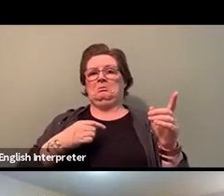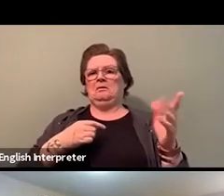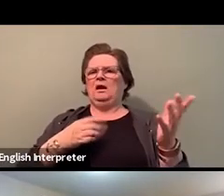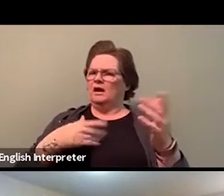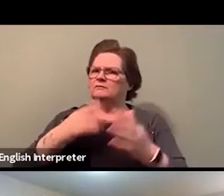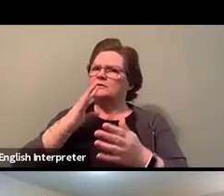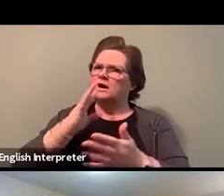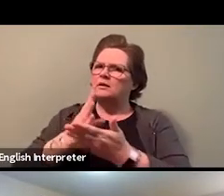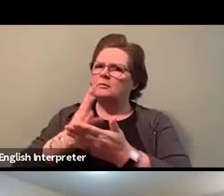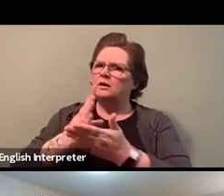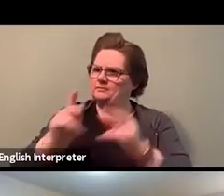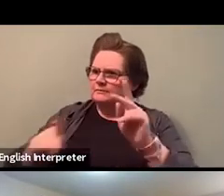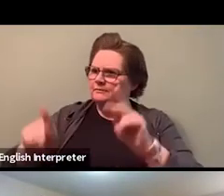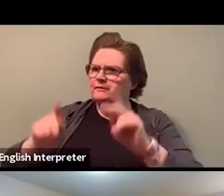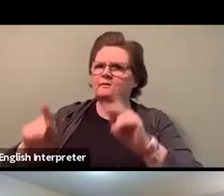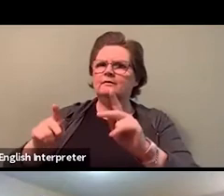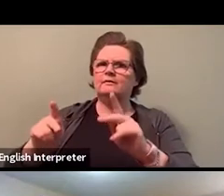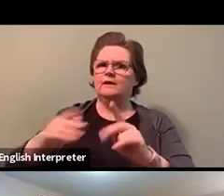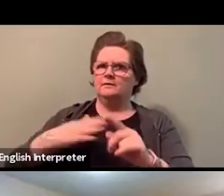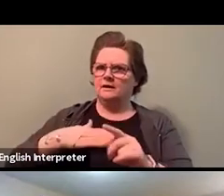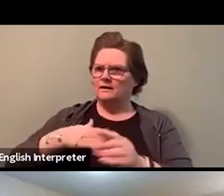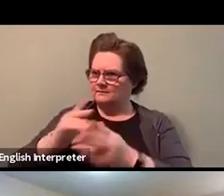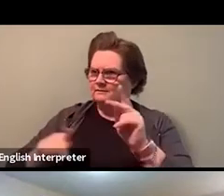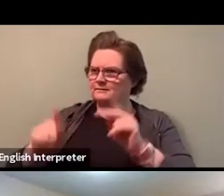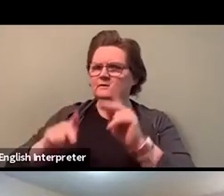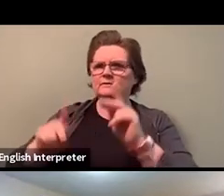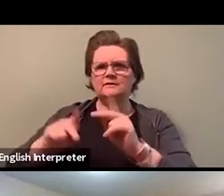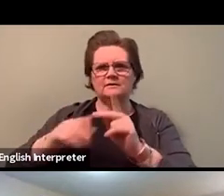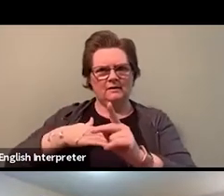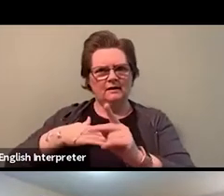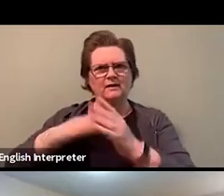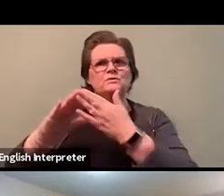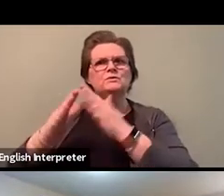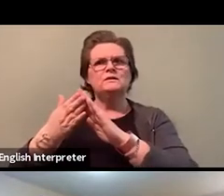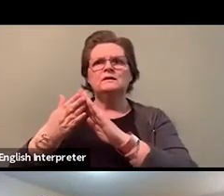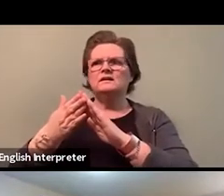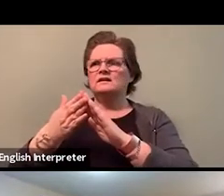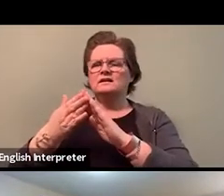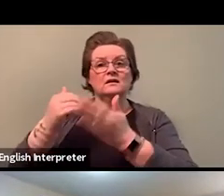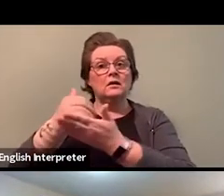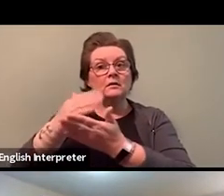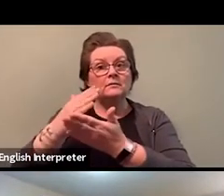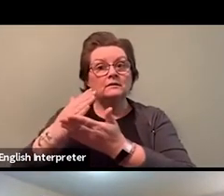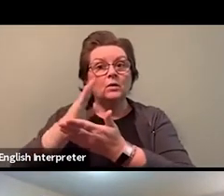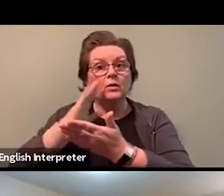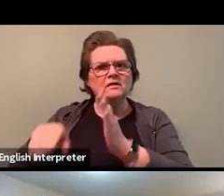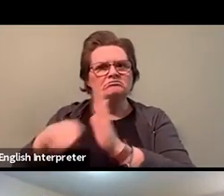you know,who are facing evictions, whether it's about that PSW,